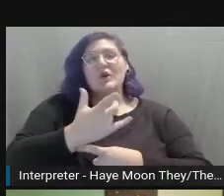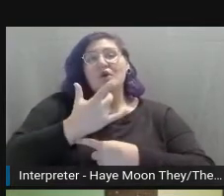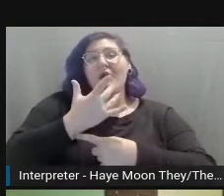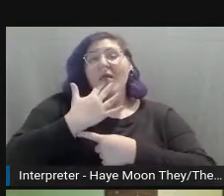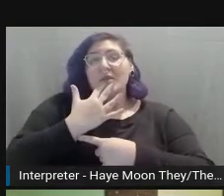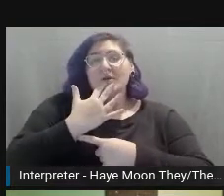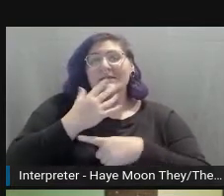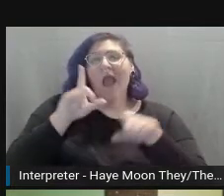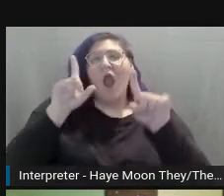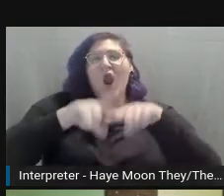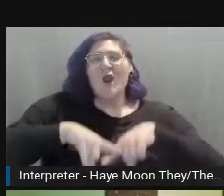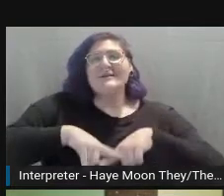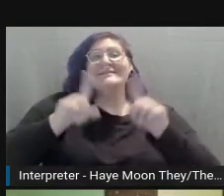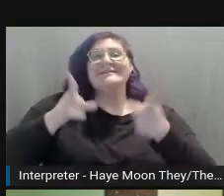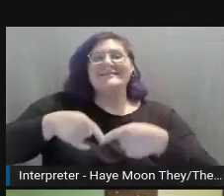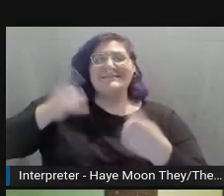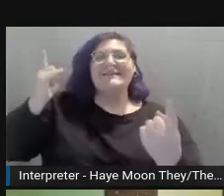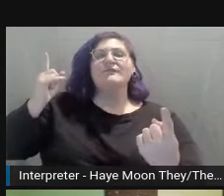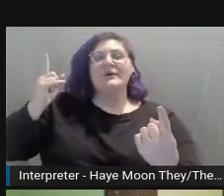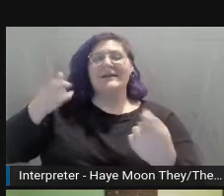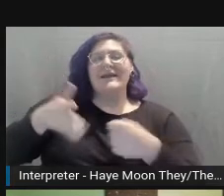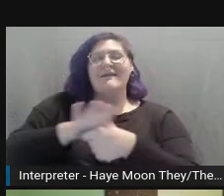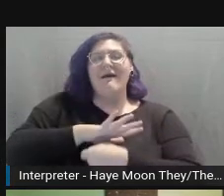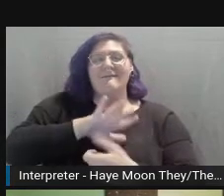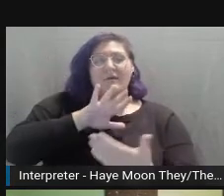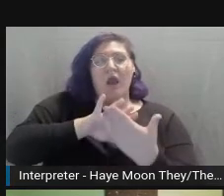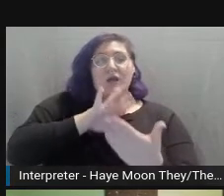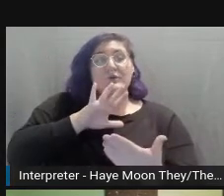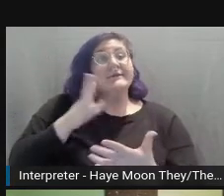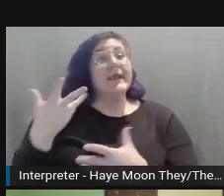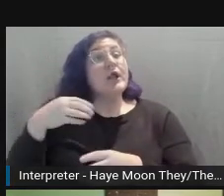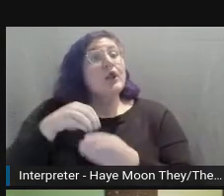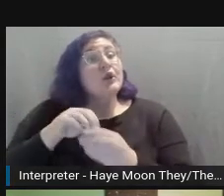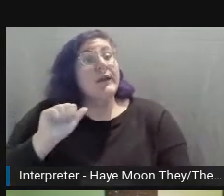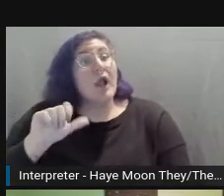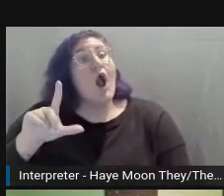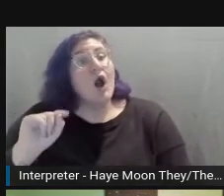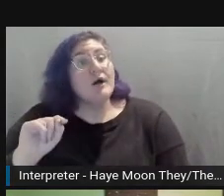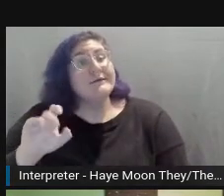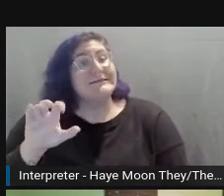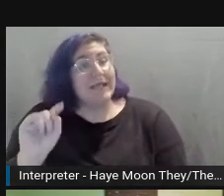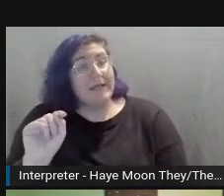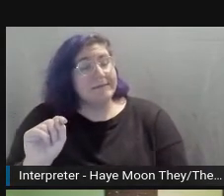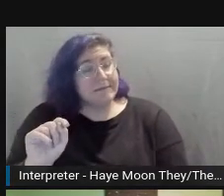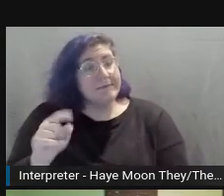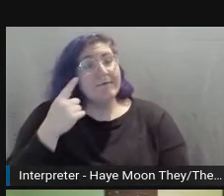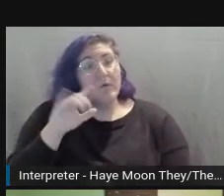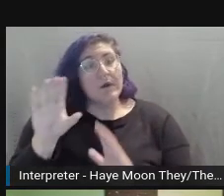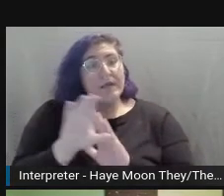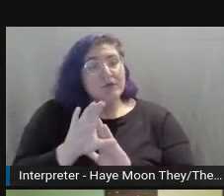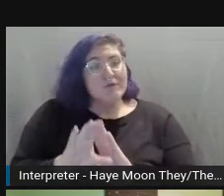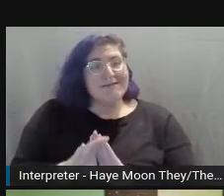Including alt text for images, allowing users the ability to zoom in on content.